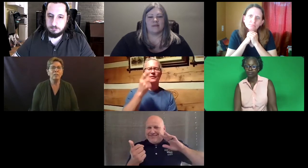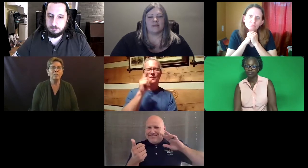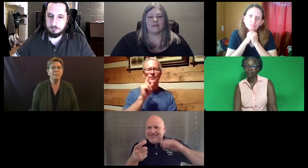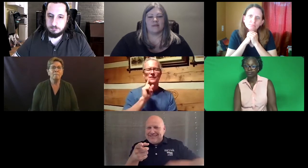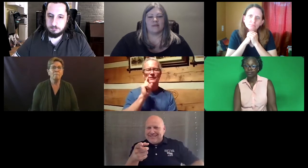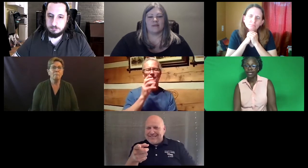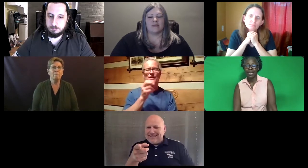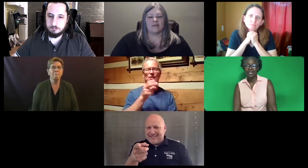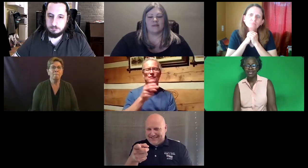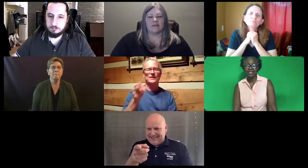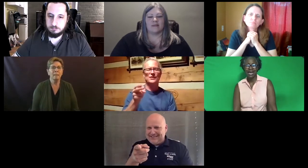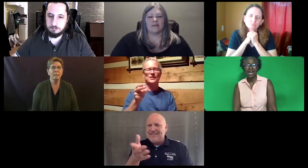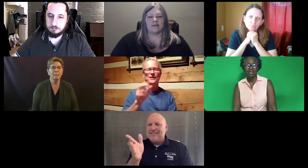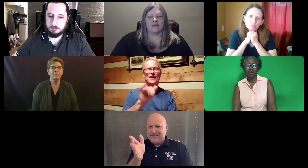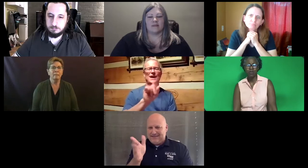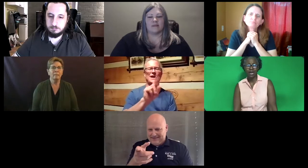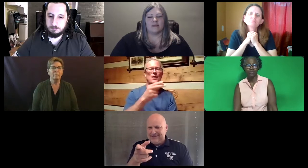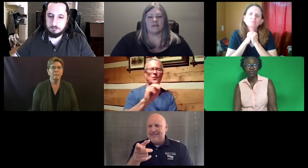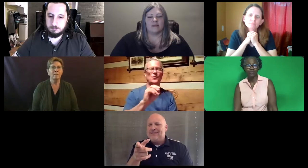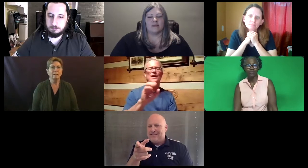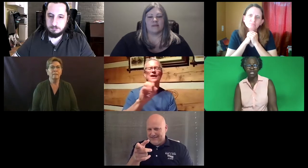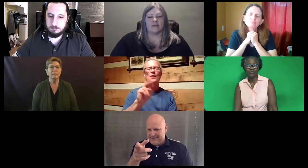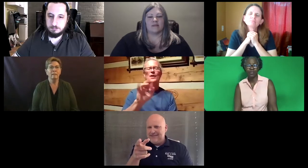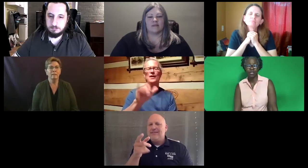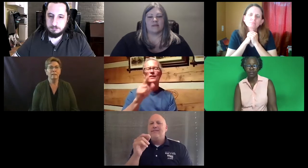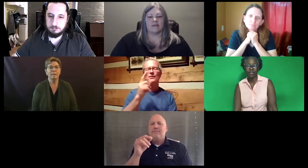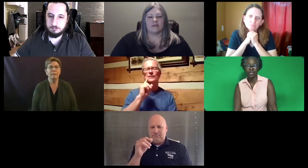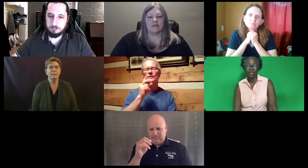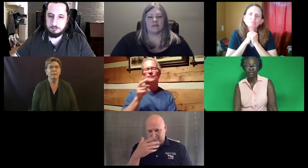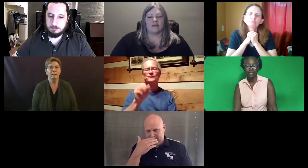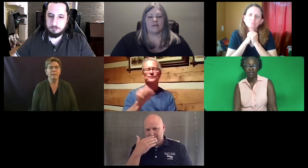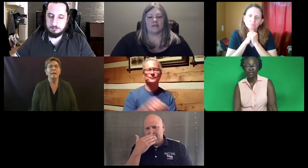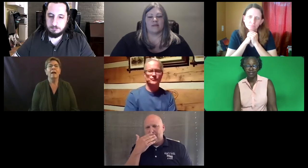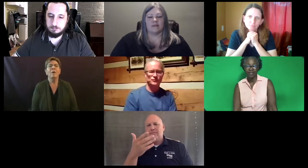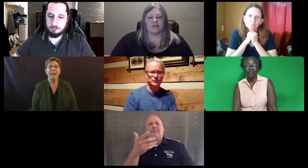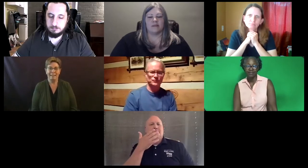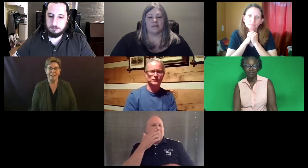I think it's Cliff: Idaho Council for the Deaf and Hard of Hearing.